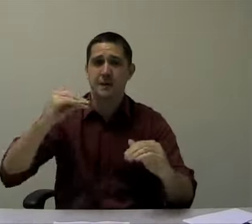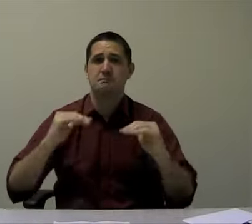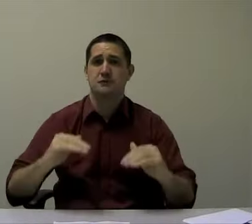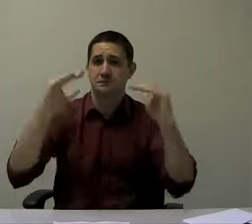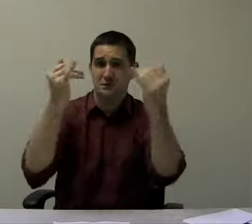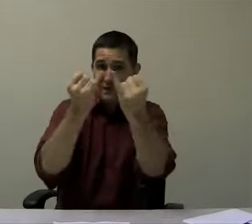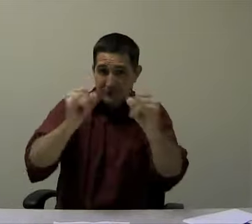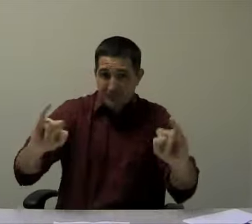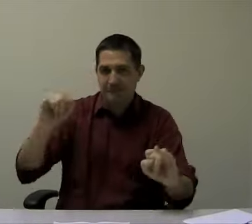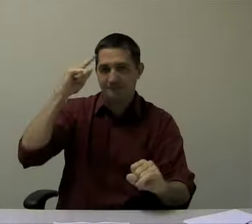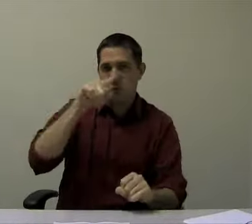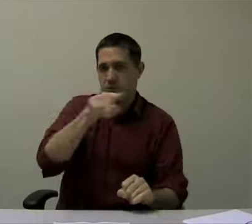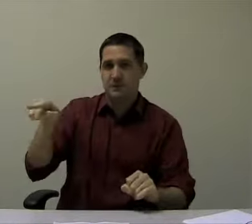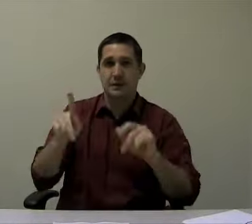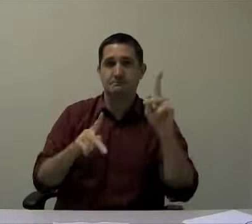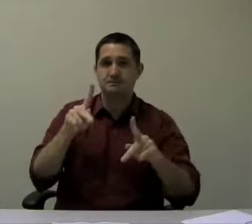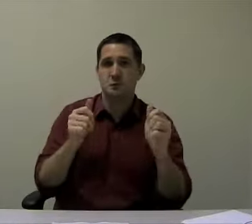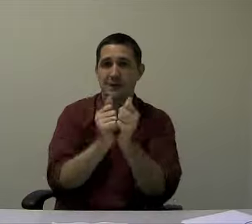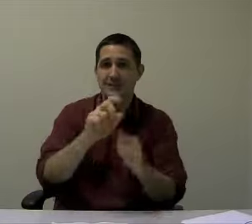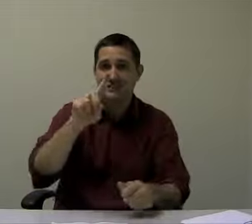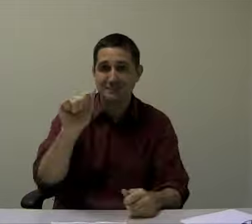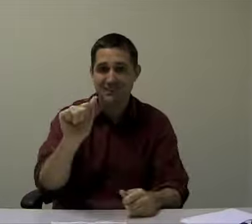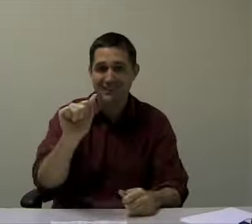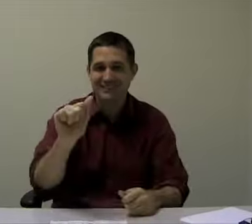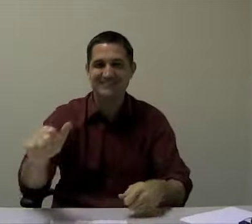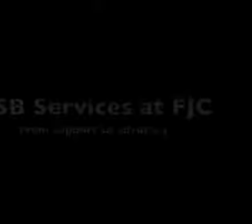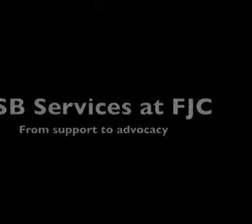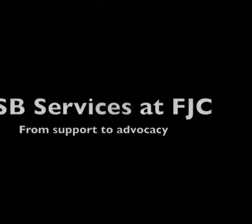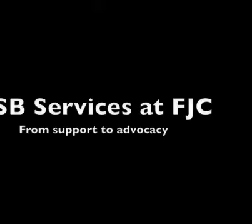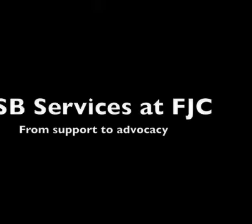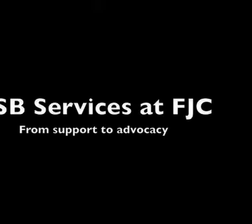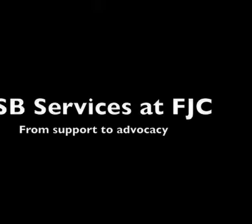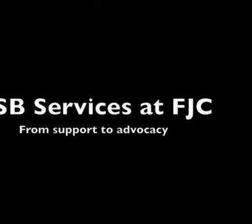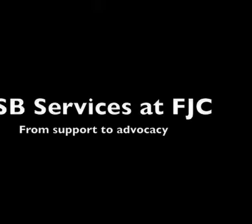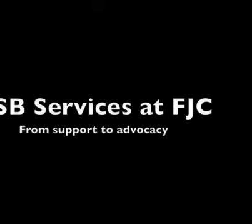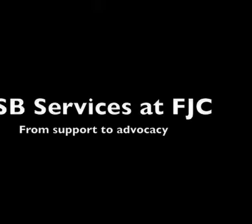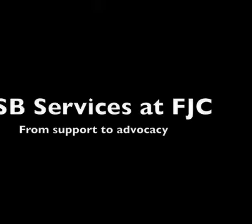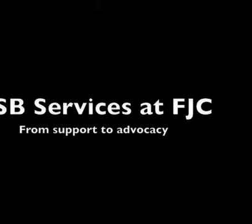promote independence for all persons with disabilities.